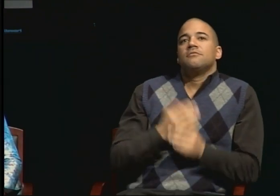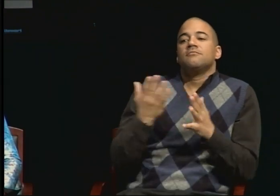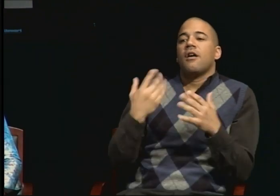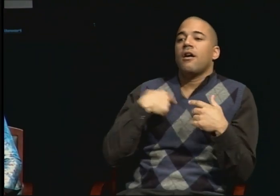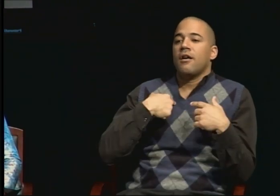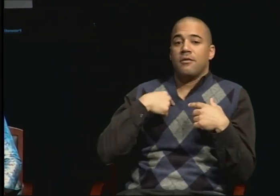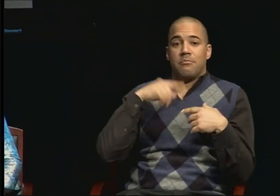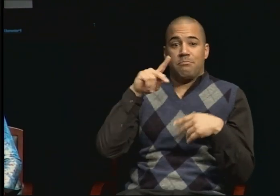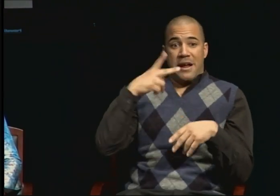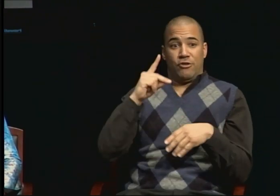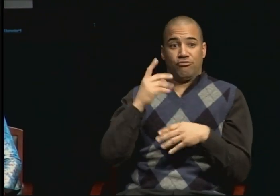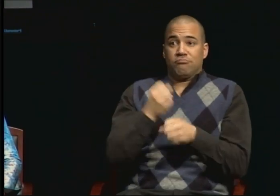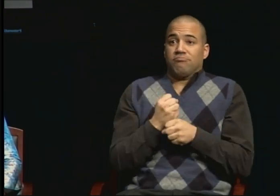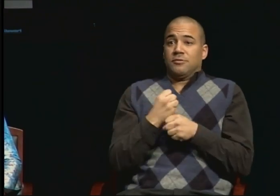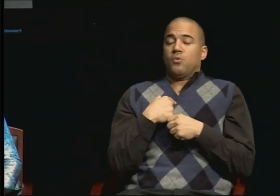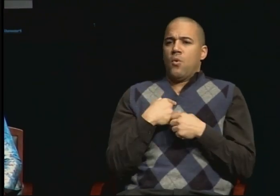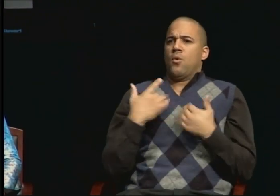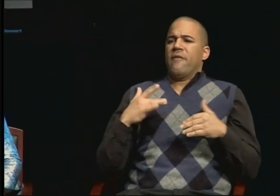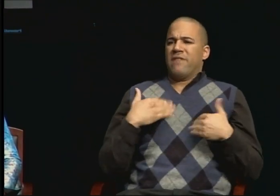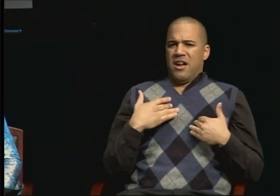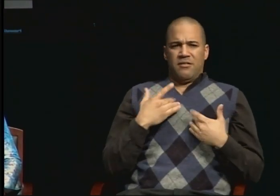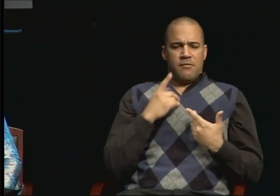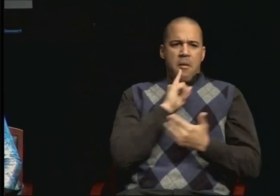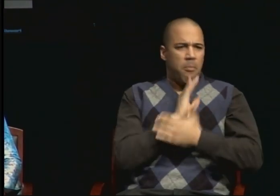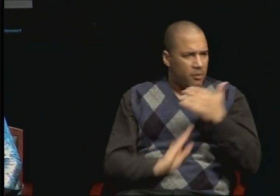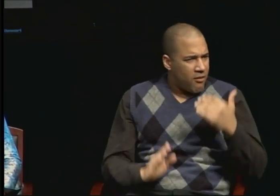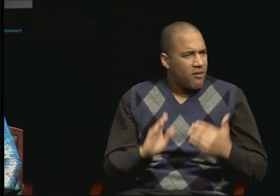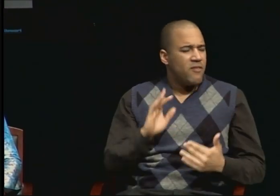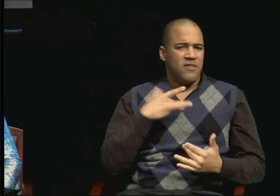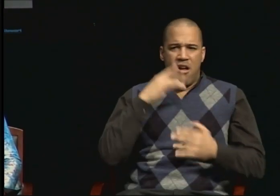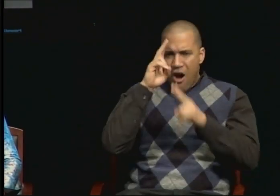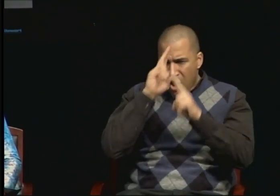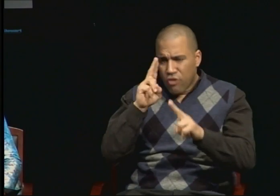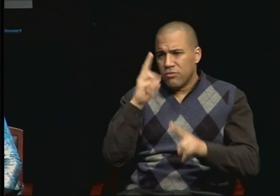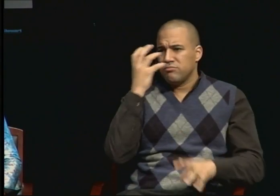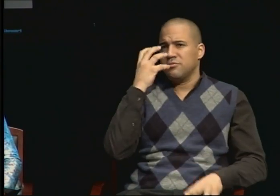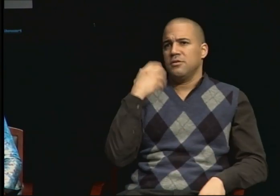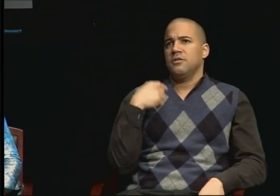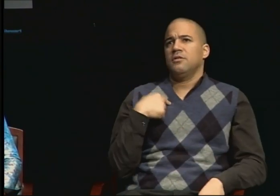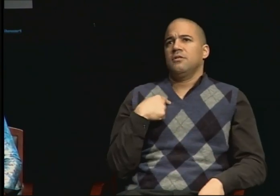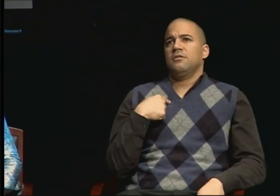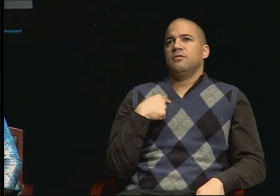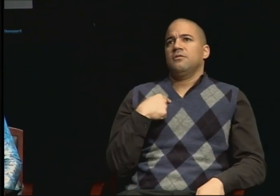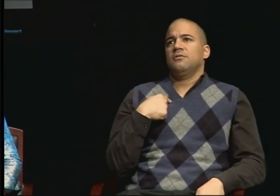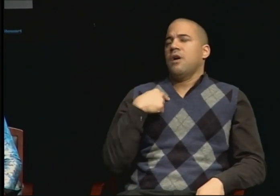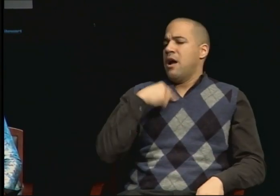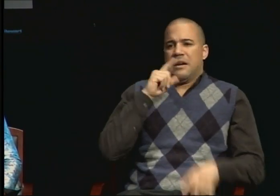So I feel very humble and honored, yes, to be in this position. And I cannot say -- I could not have achieved this